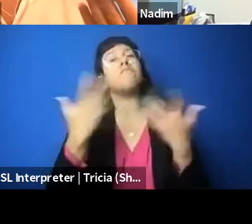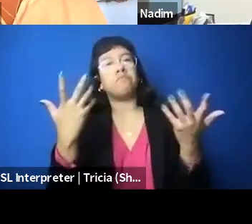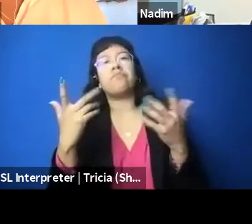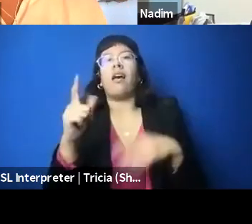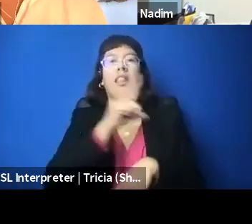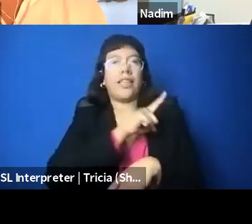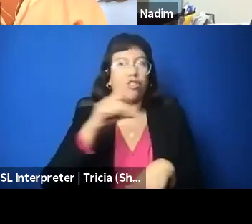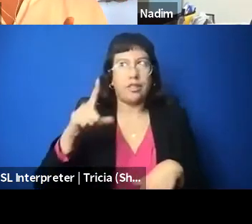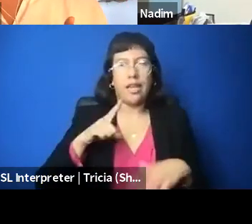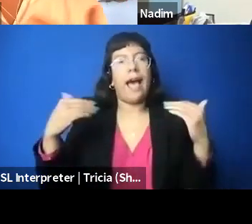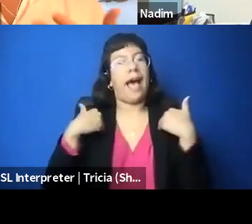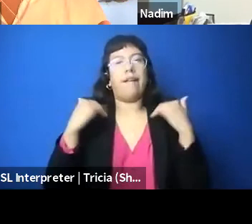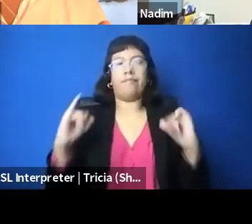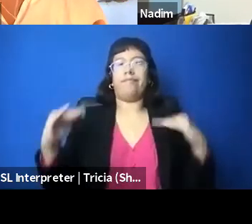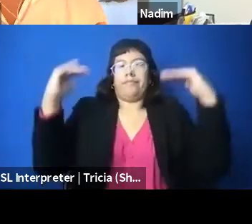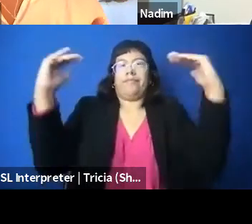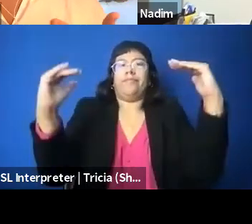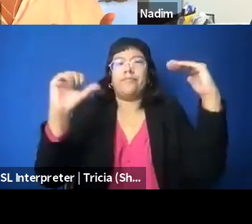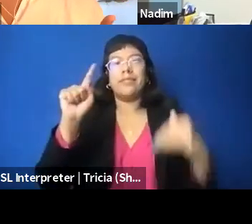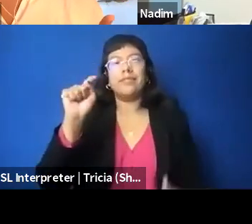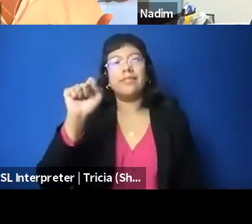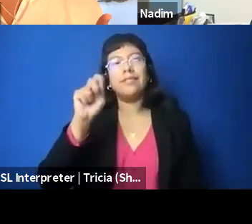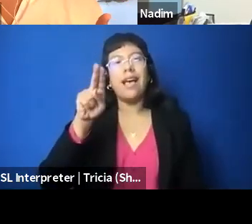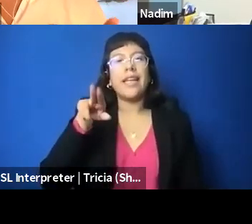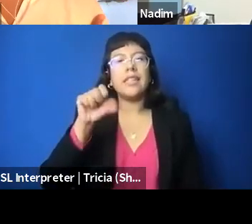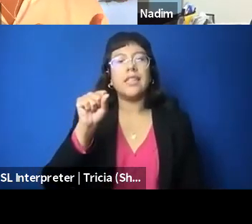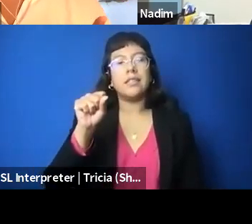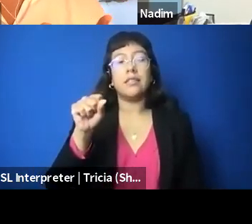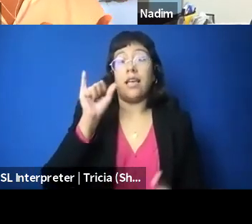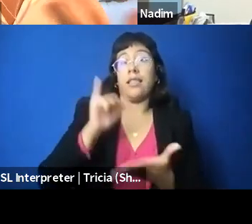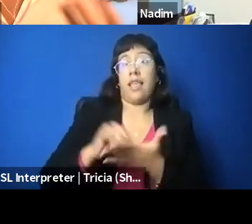where it sort of acts as partially in control